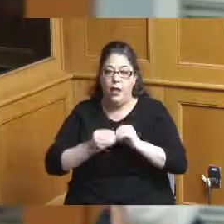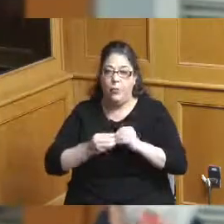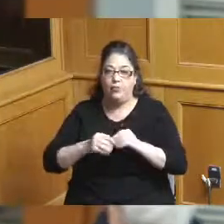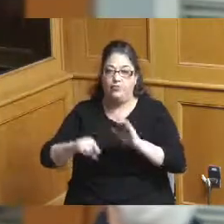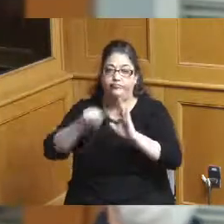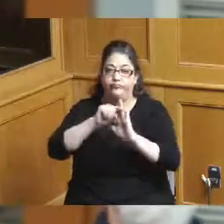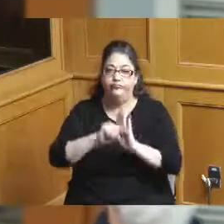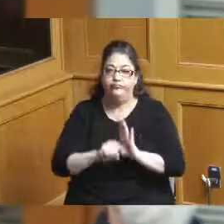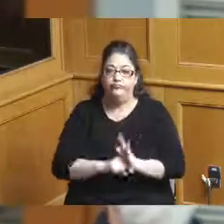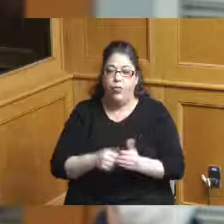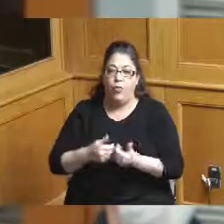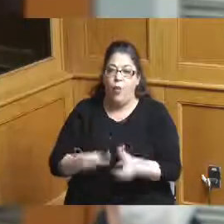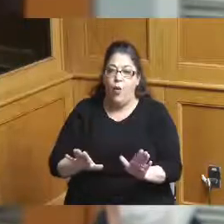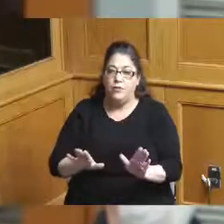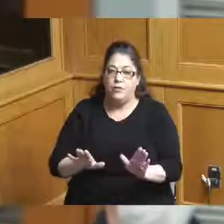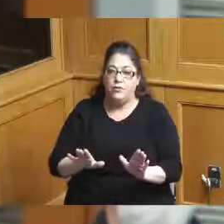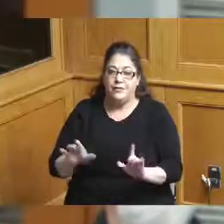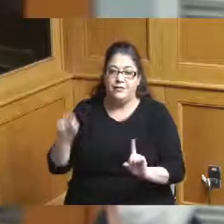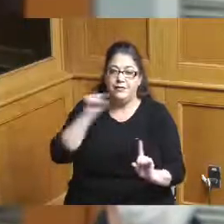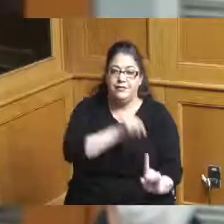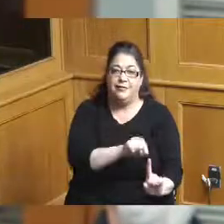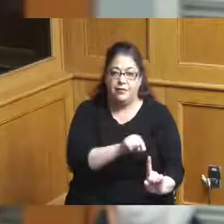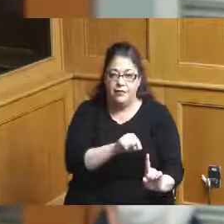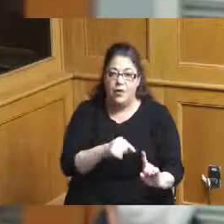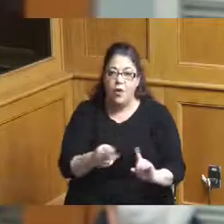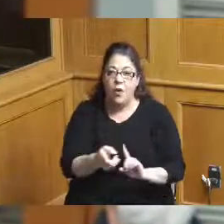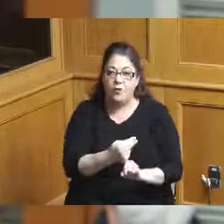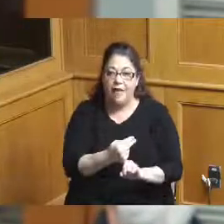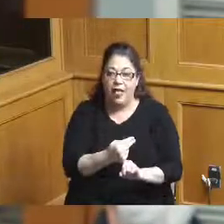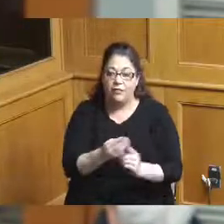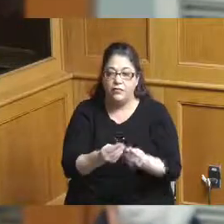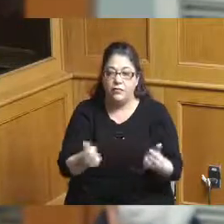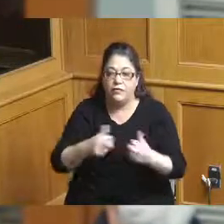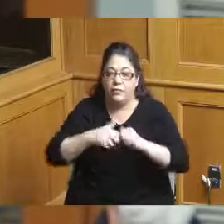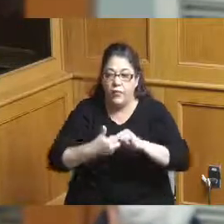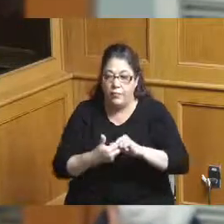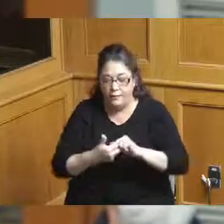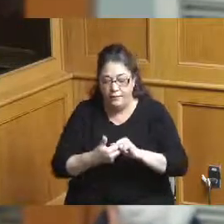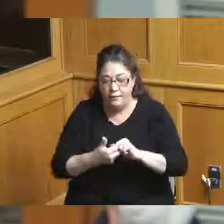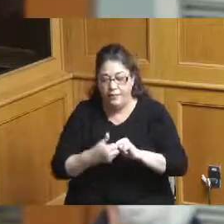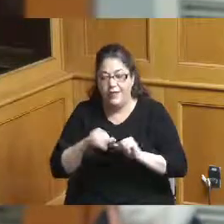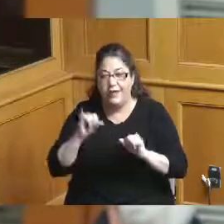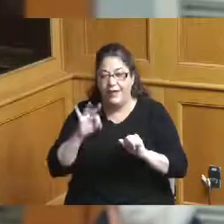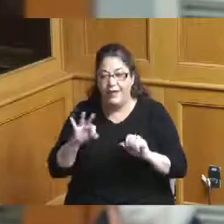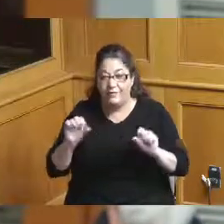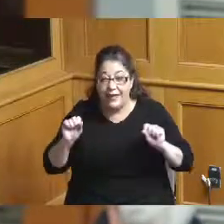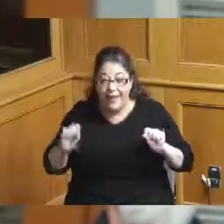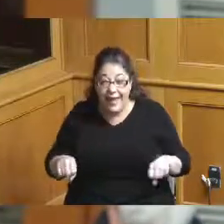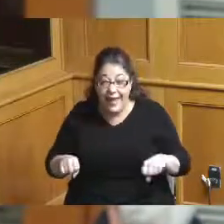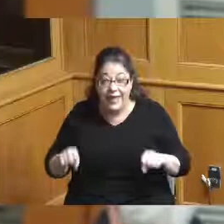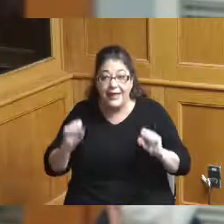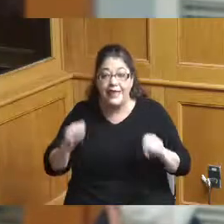going to have to solve the hotel I'm asking can if there's the ability to can we signal to FIFA